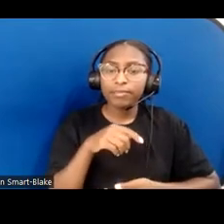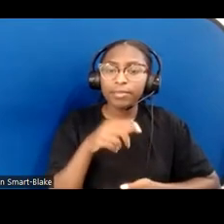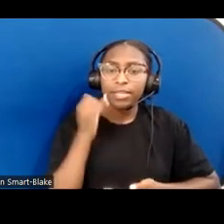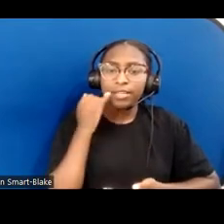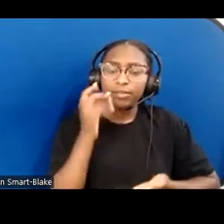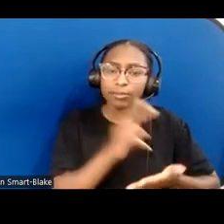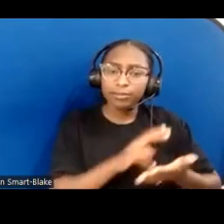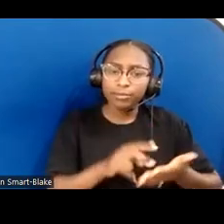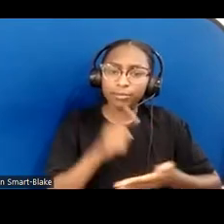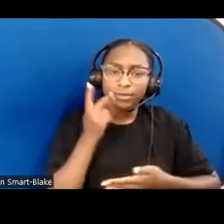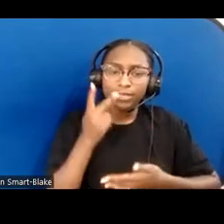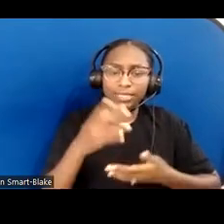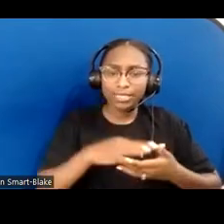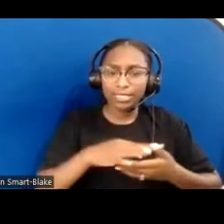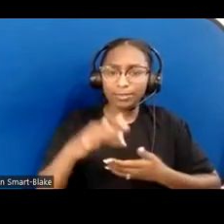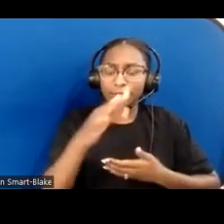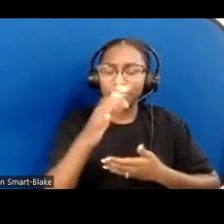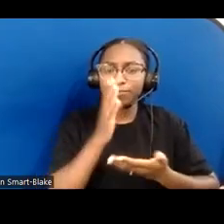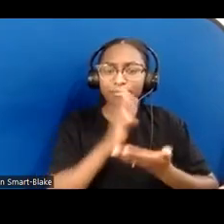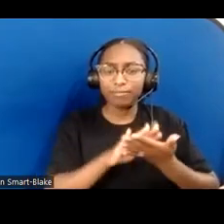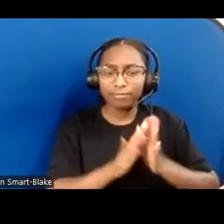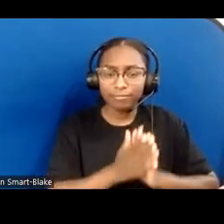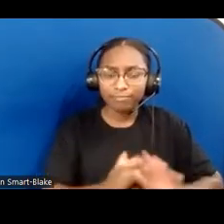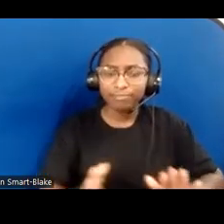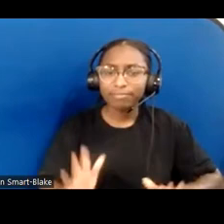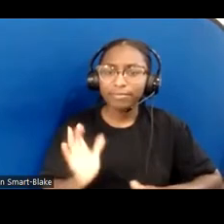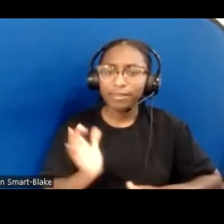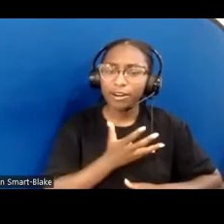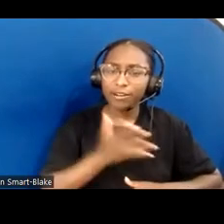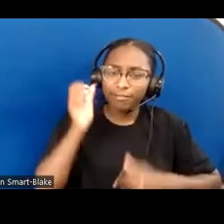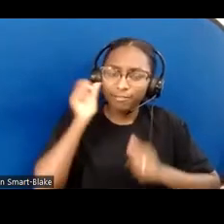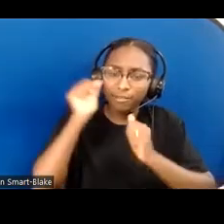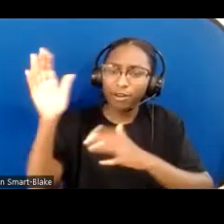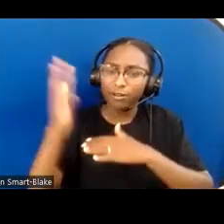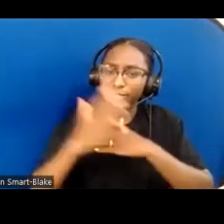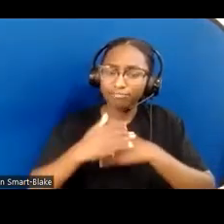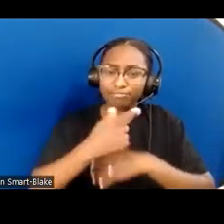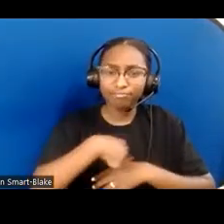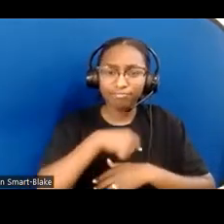[chat notification sound] to our Father and to our Father's calling to love our neighbor in this suffering world.